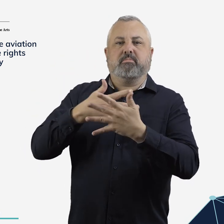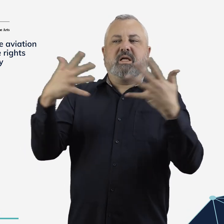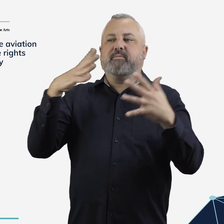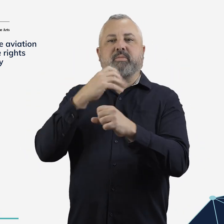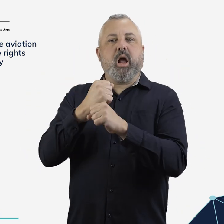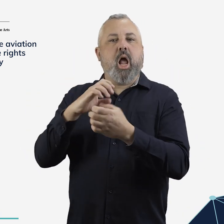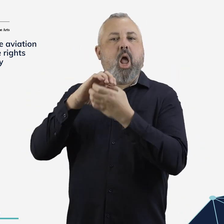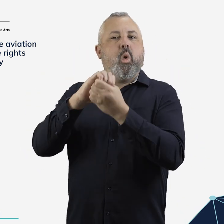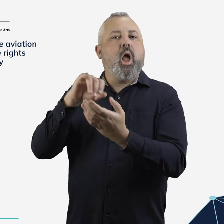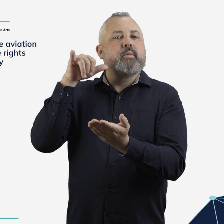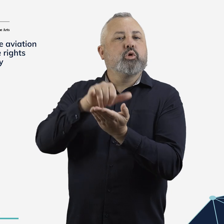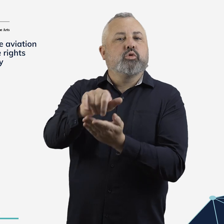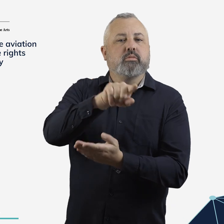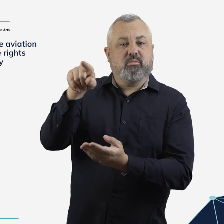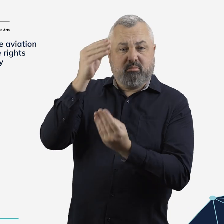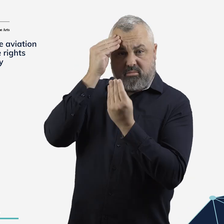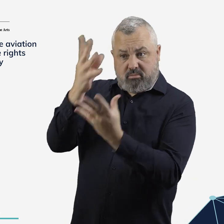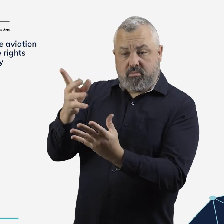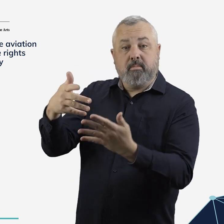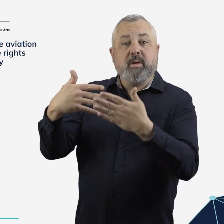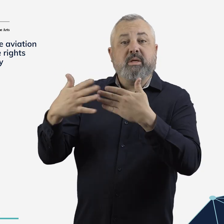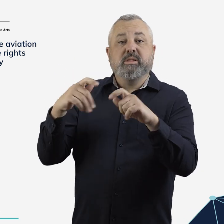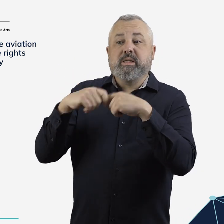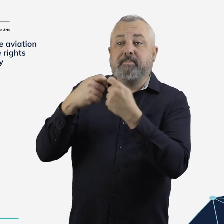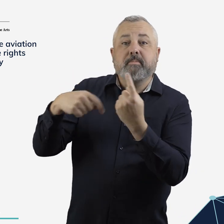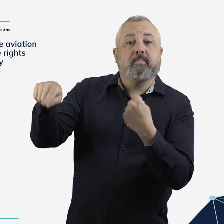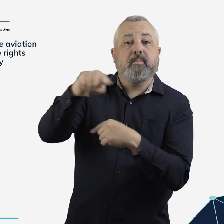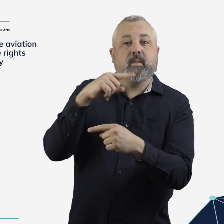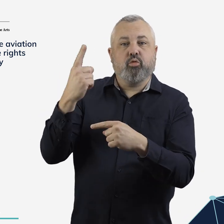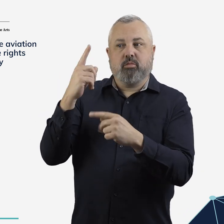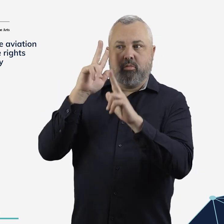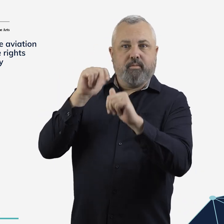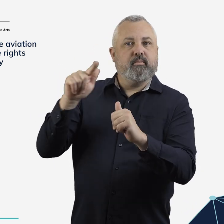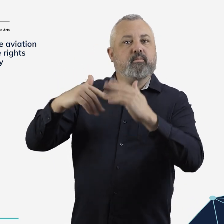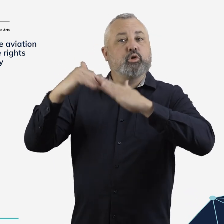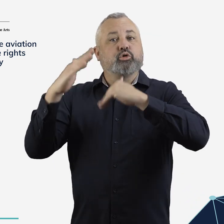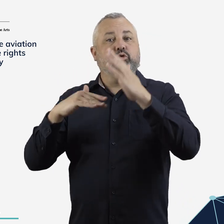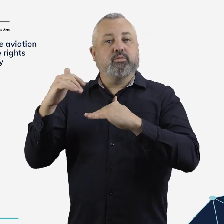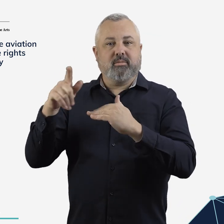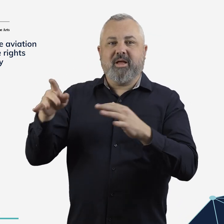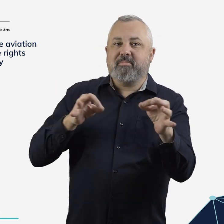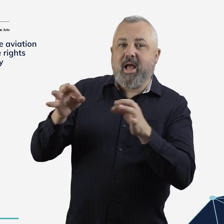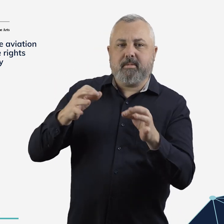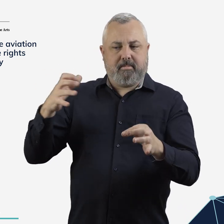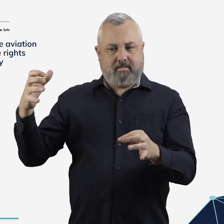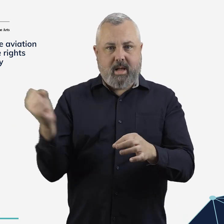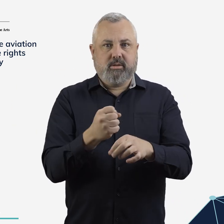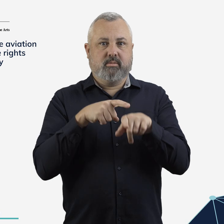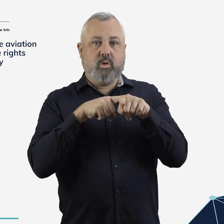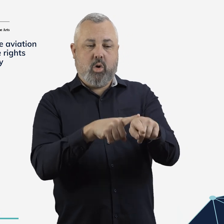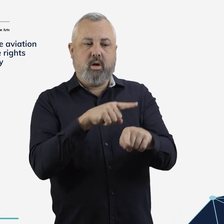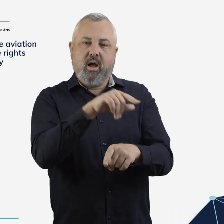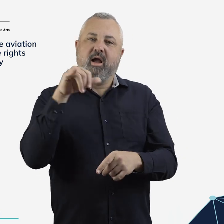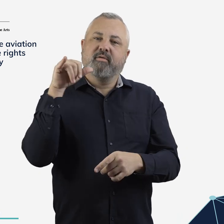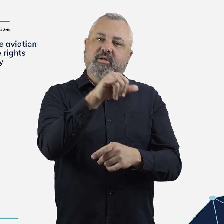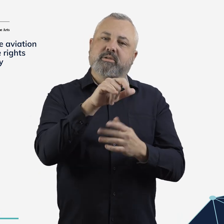operators of airports leased from the government advising them that consistency with the new aviation-specific